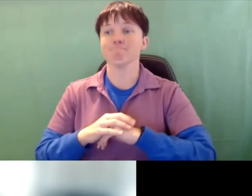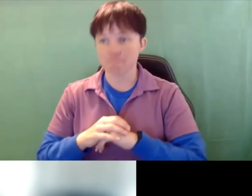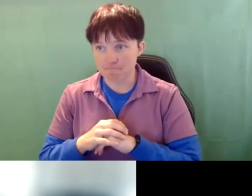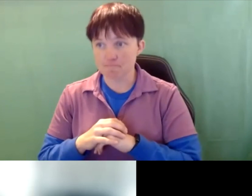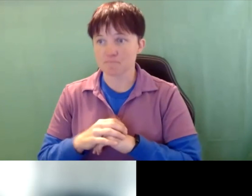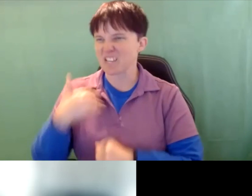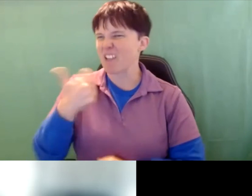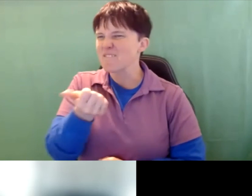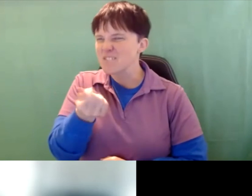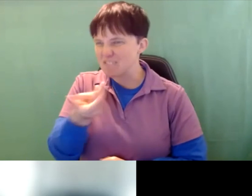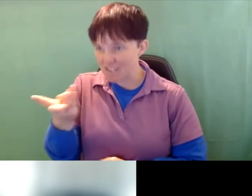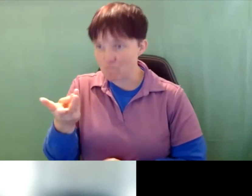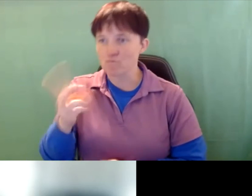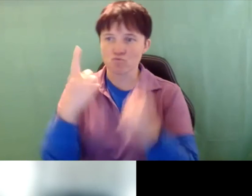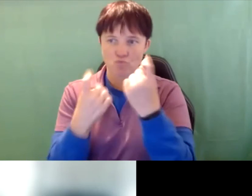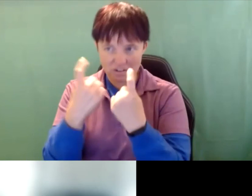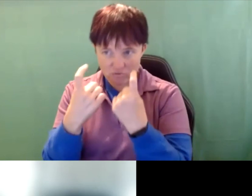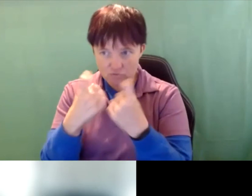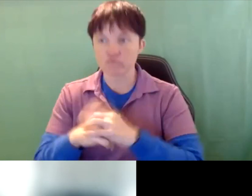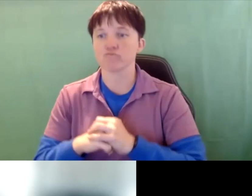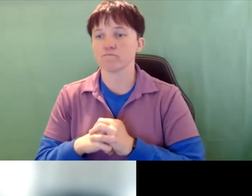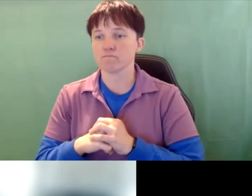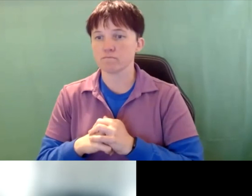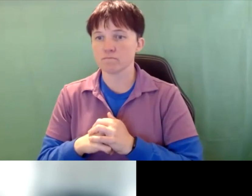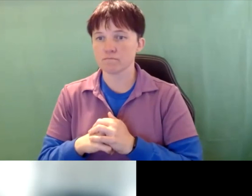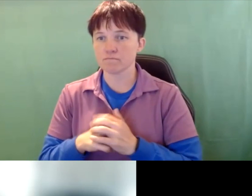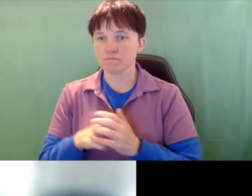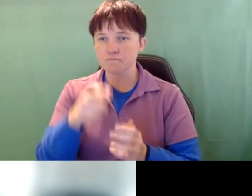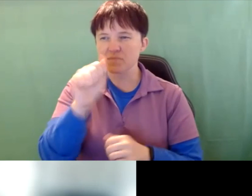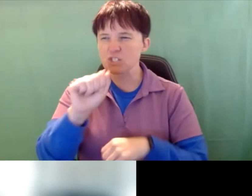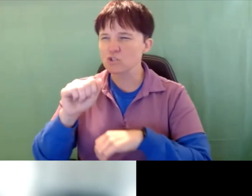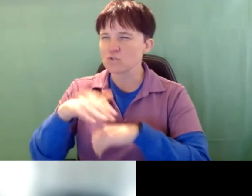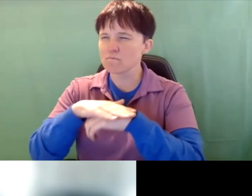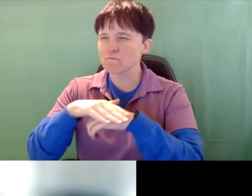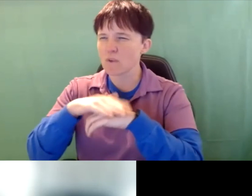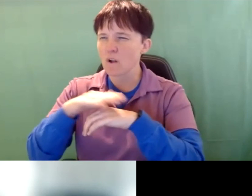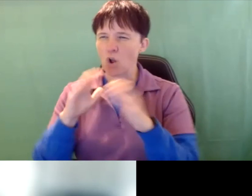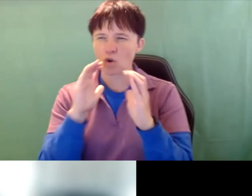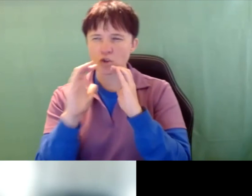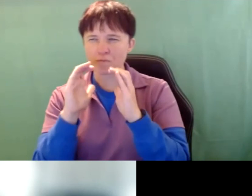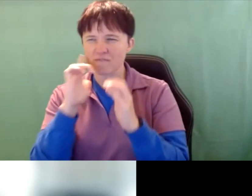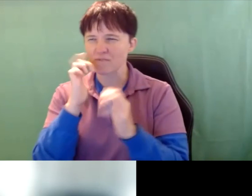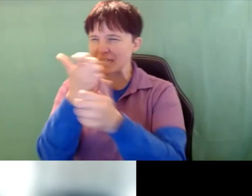Could you touch on how communication for each student is different.